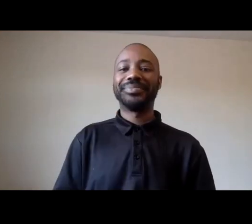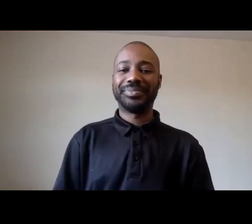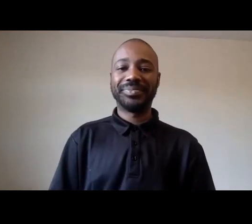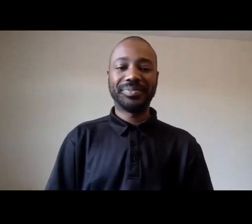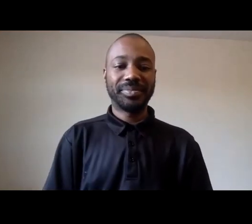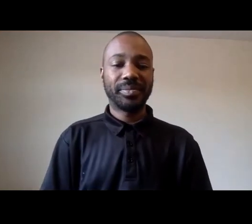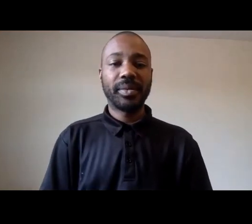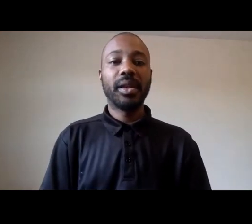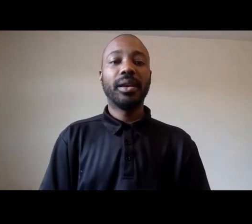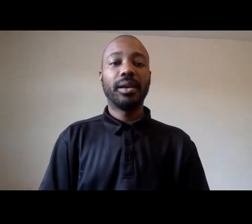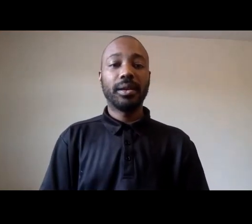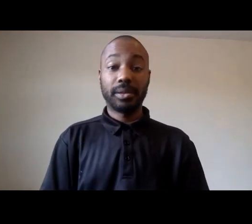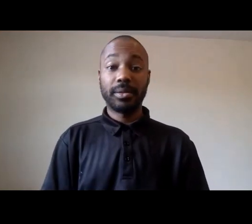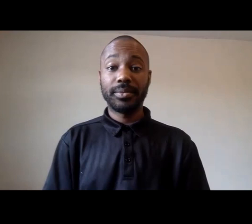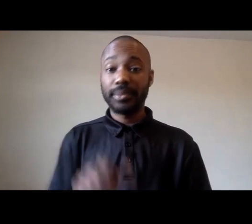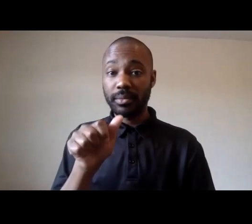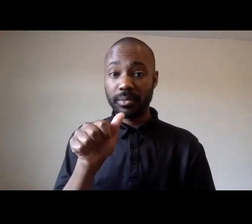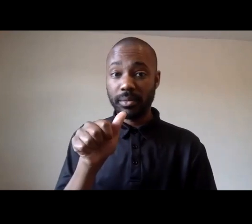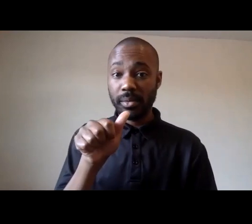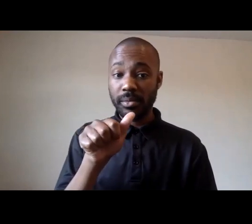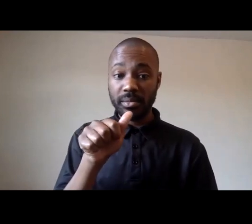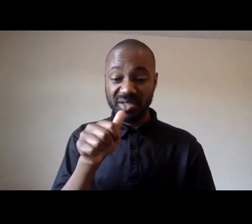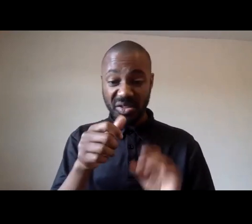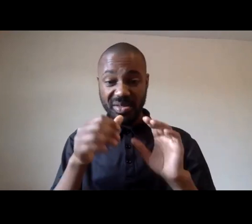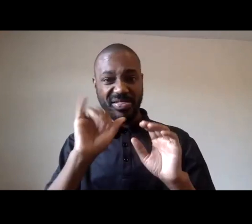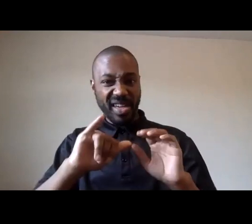okay is there anything else in the chat that we need to